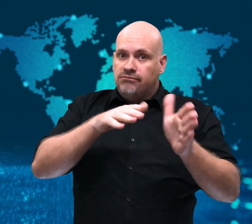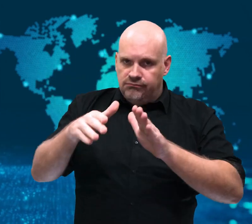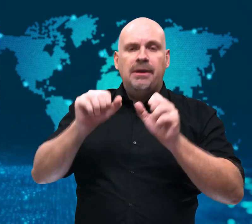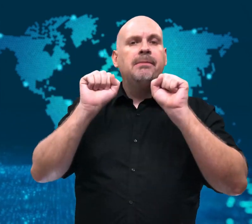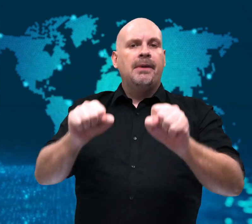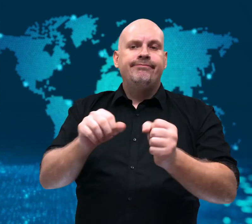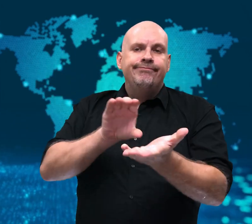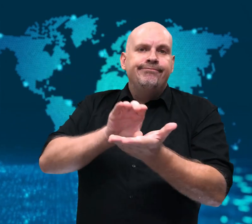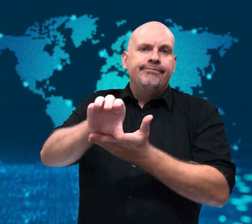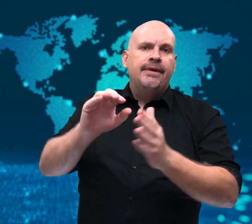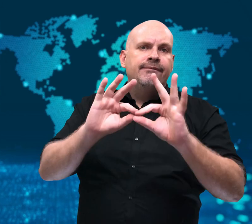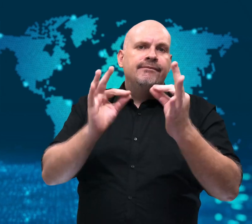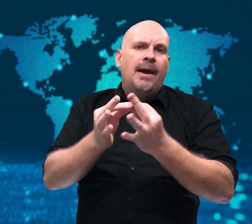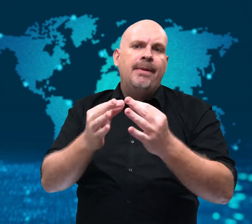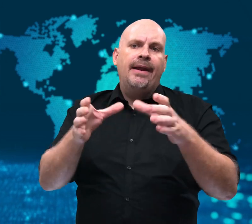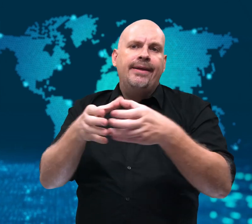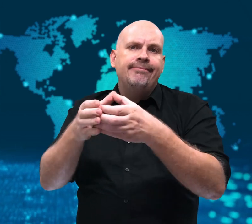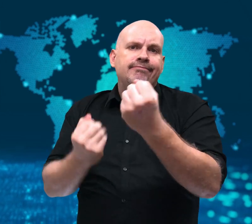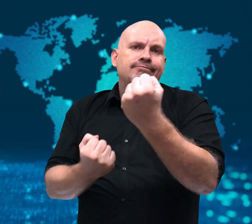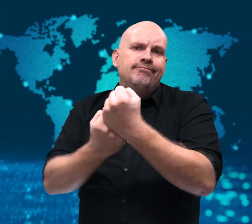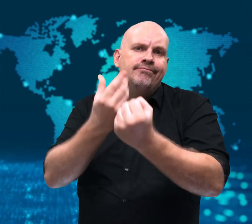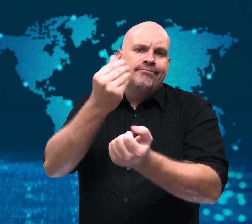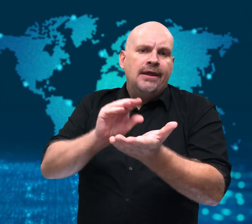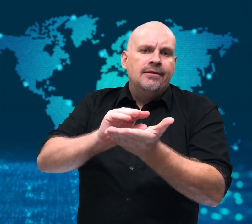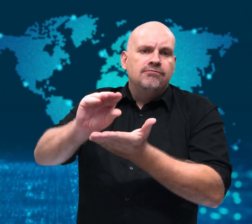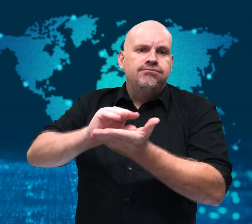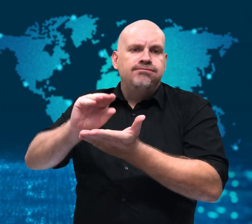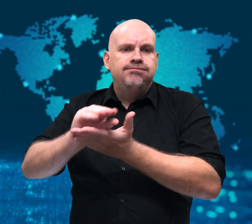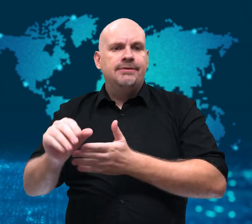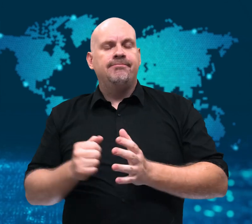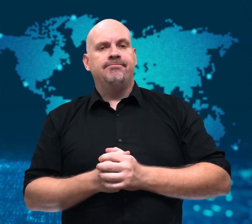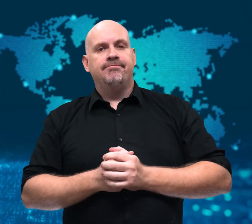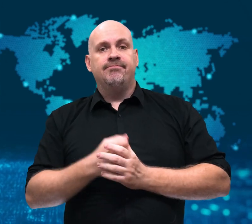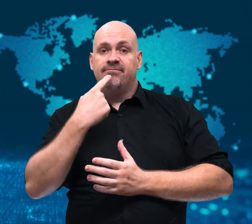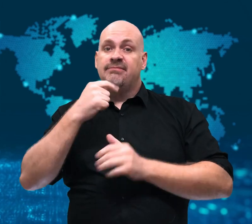According to the disaster laws,